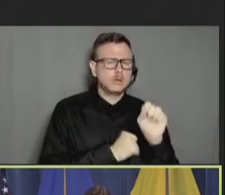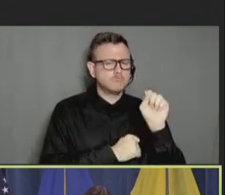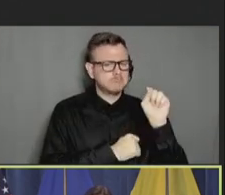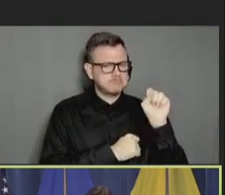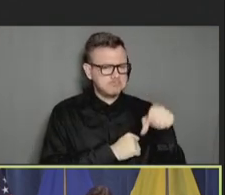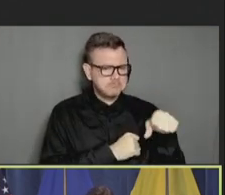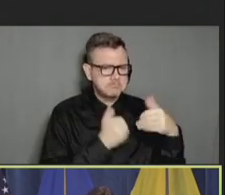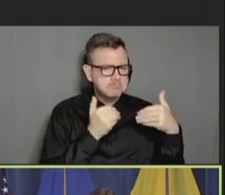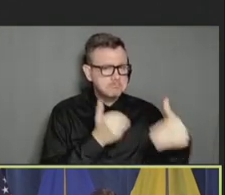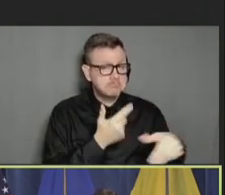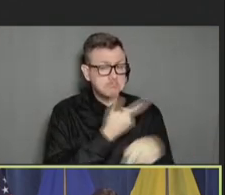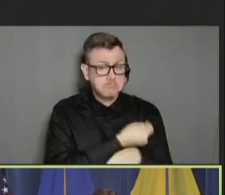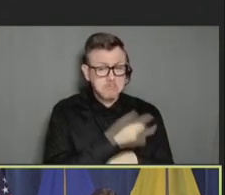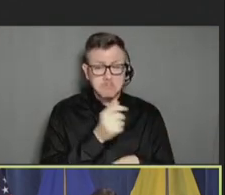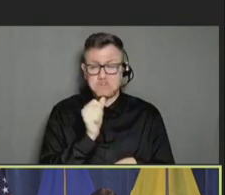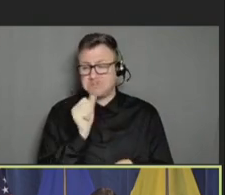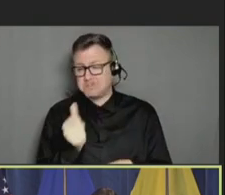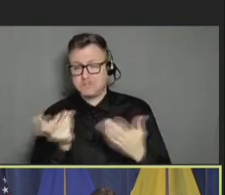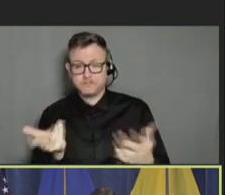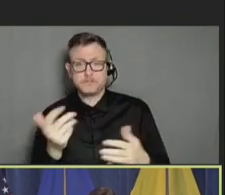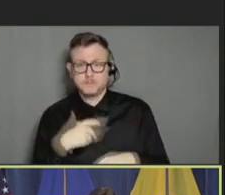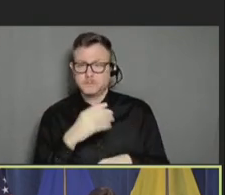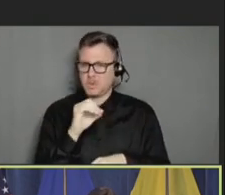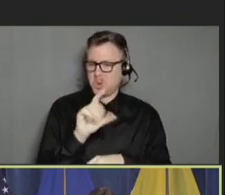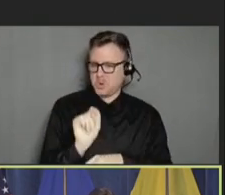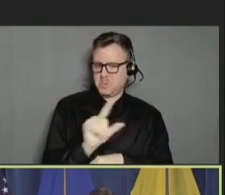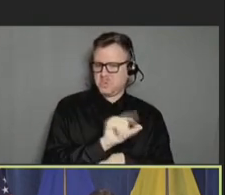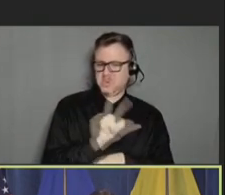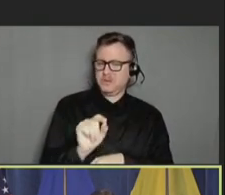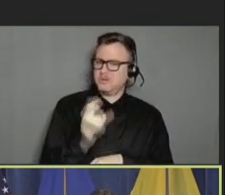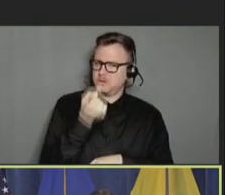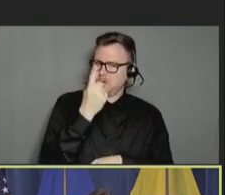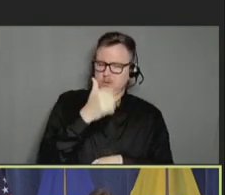this vaccine -- and again, this is October 2020, so their vaccine wasn't available yet